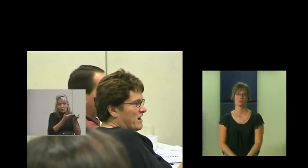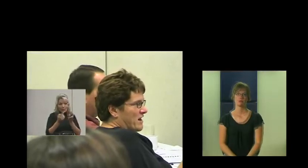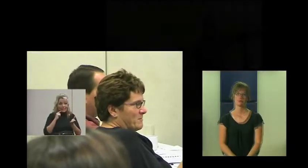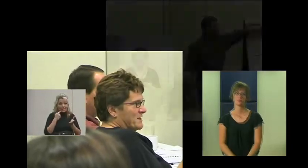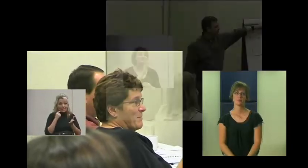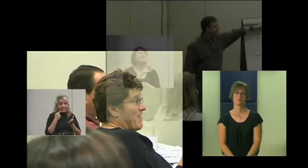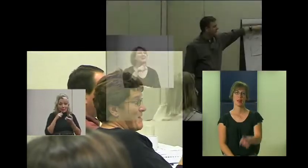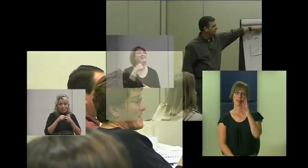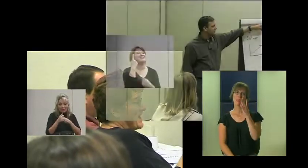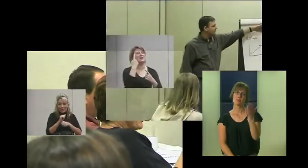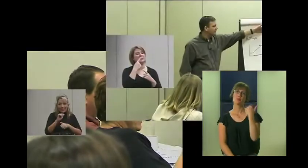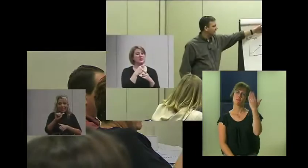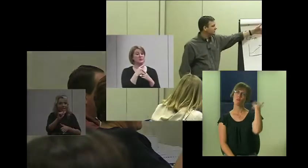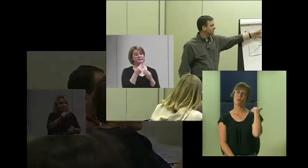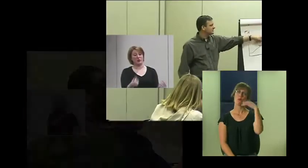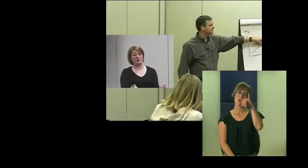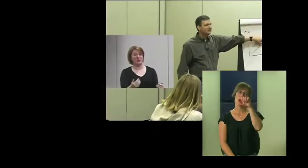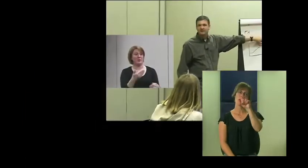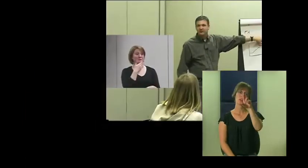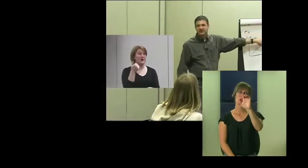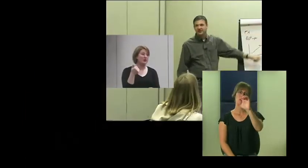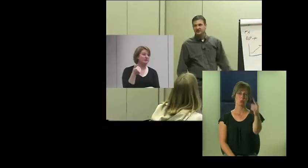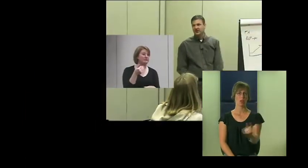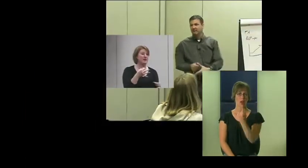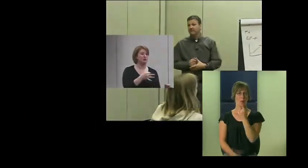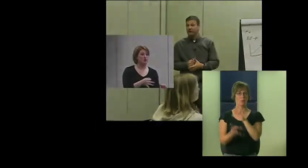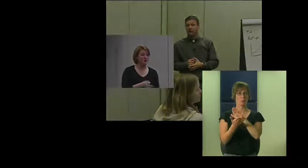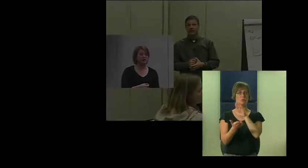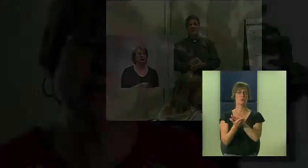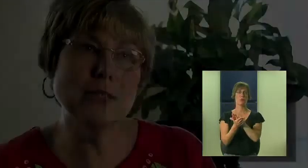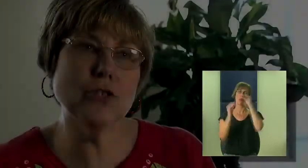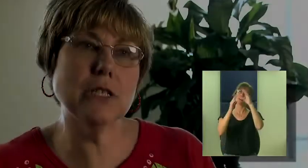Peg Singleton: I think in the years past when ISRC would come out, I think the teachers